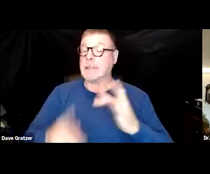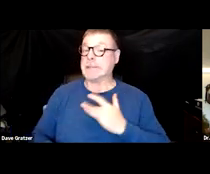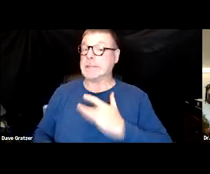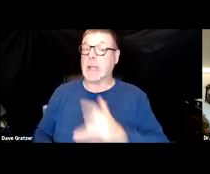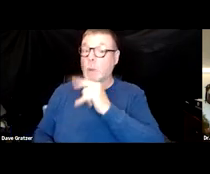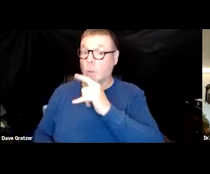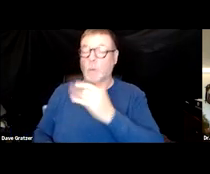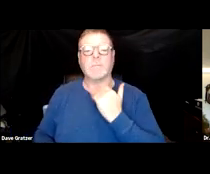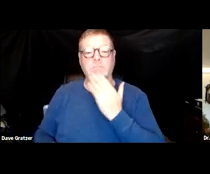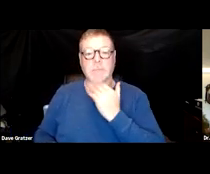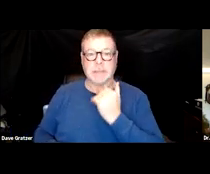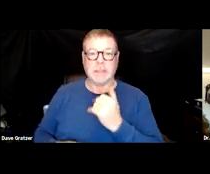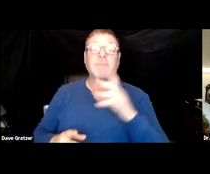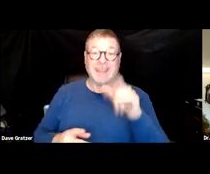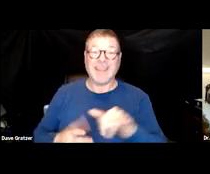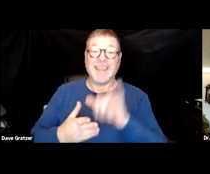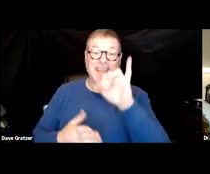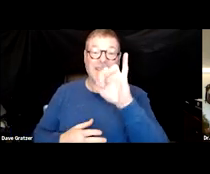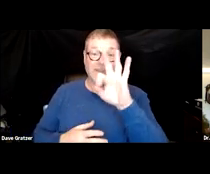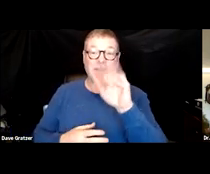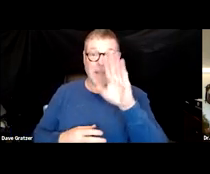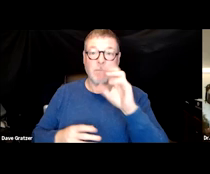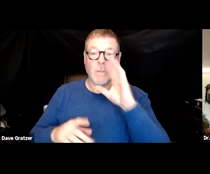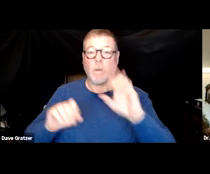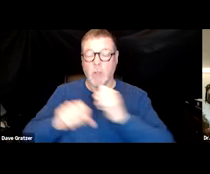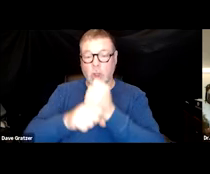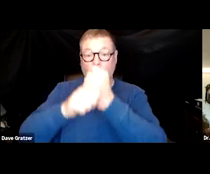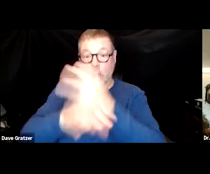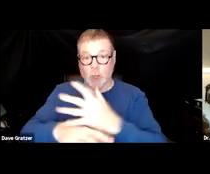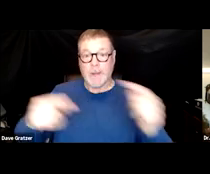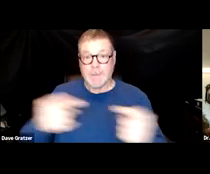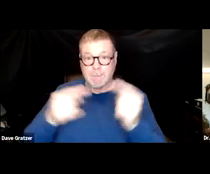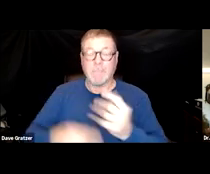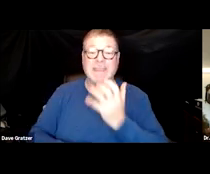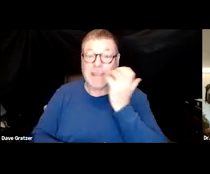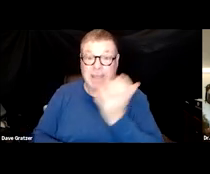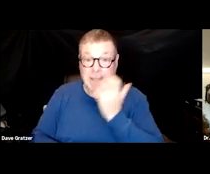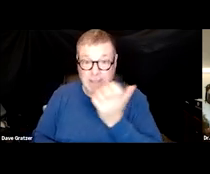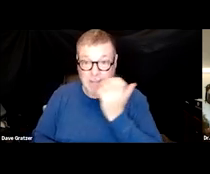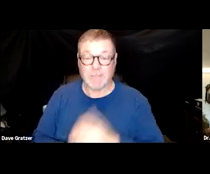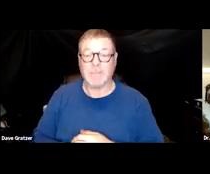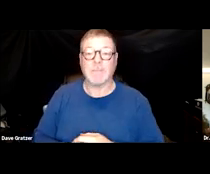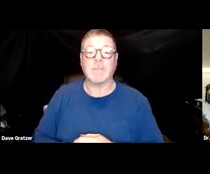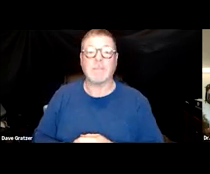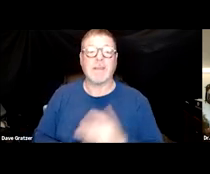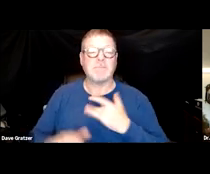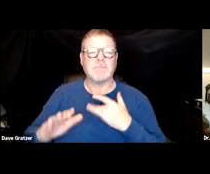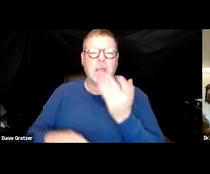and these fibers will actually mediate pain. Heat, thermal. And they can have burning, prickling